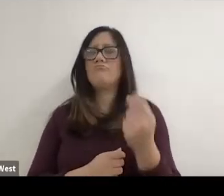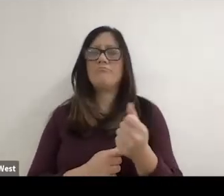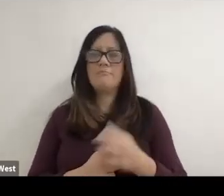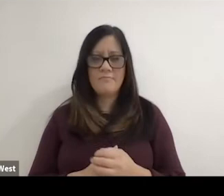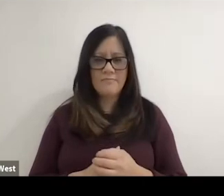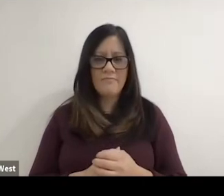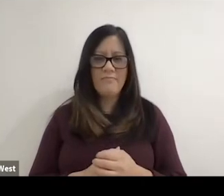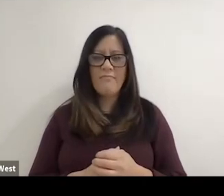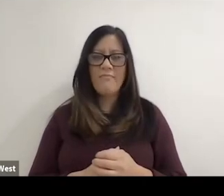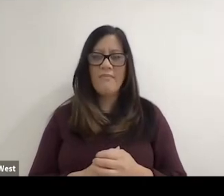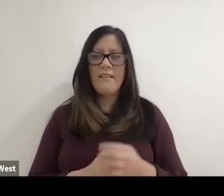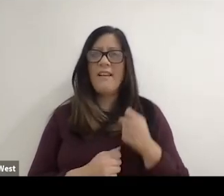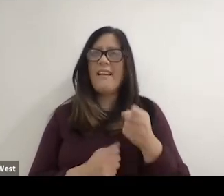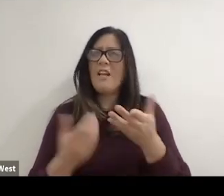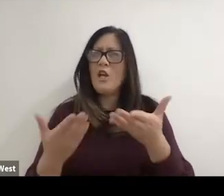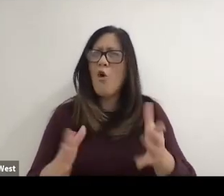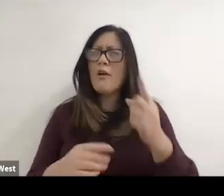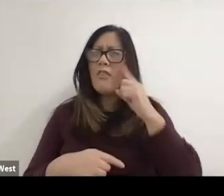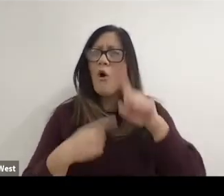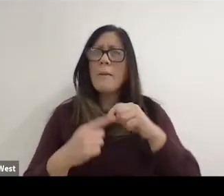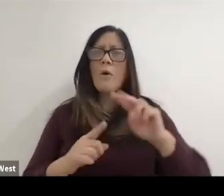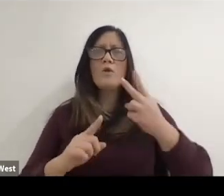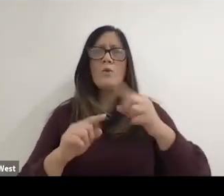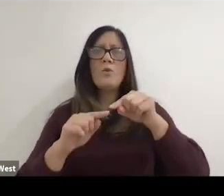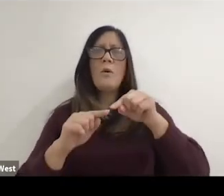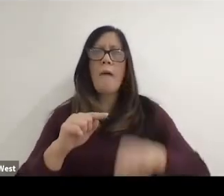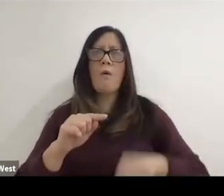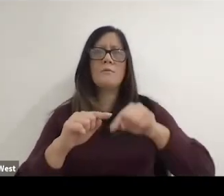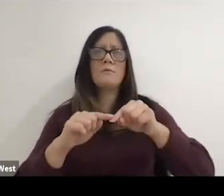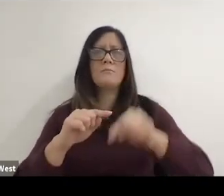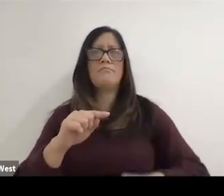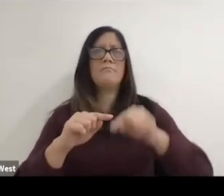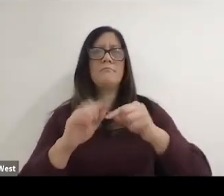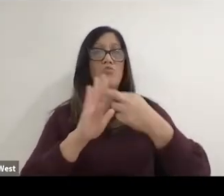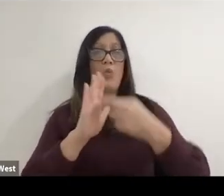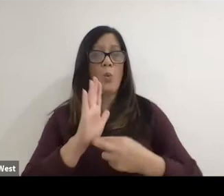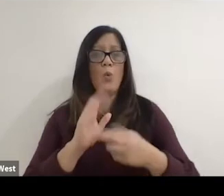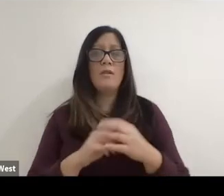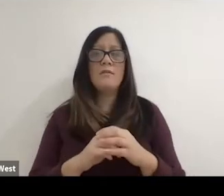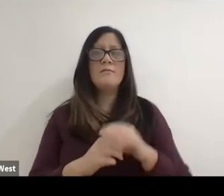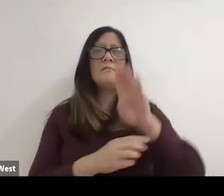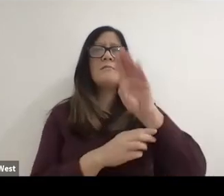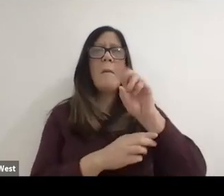An he had already thought of this 2 bounce rule. That is, you know the only rules he had a couple other